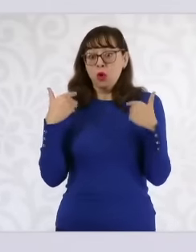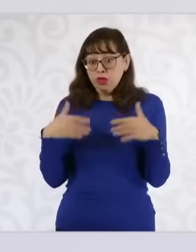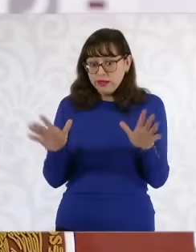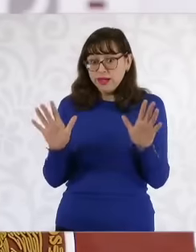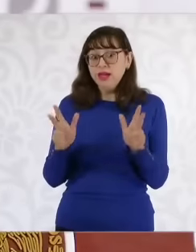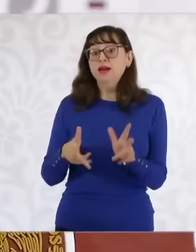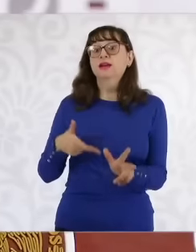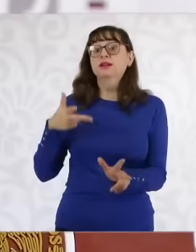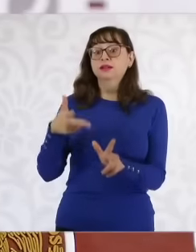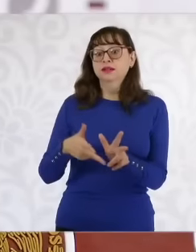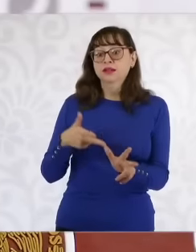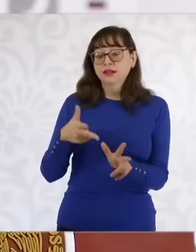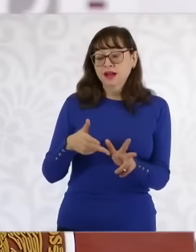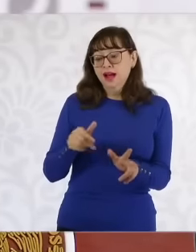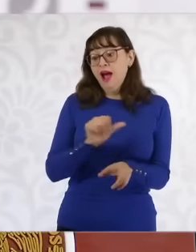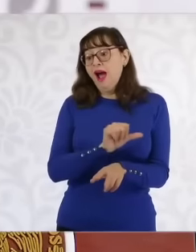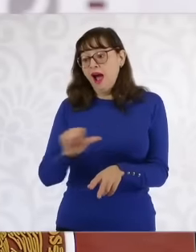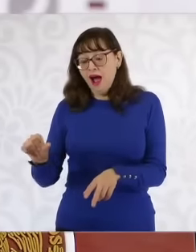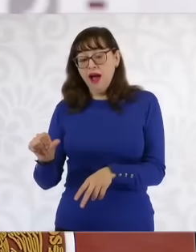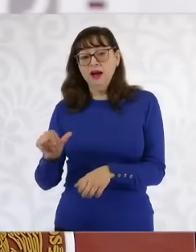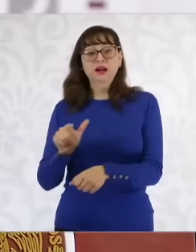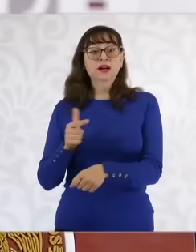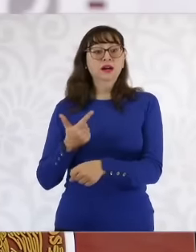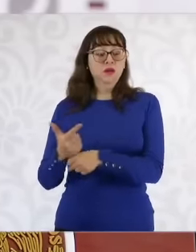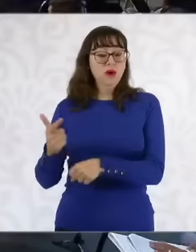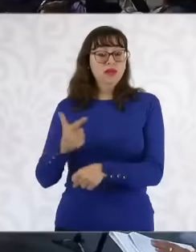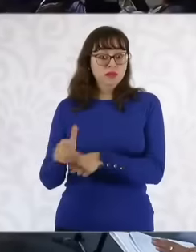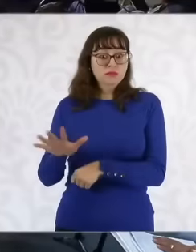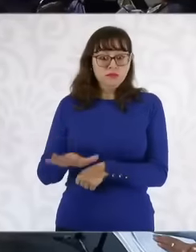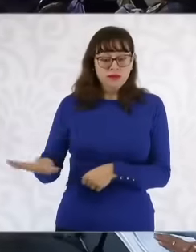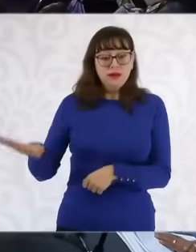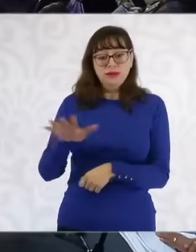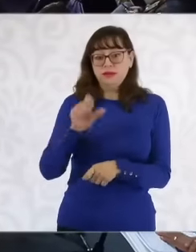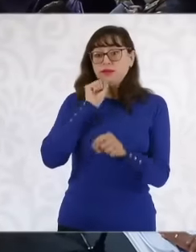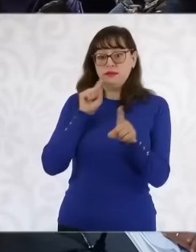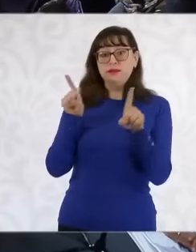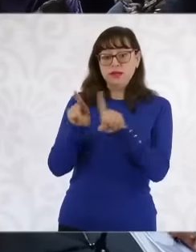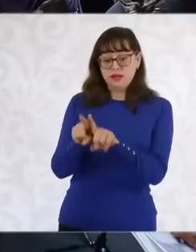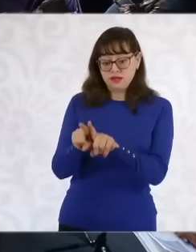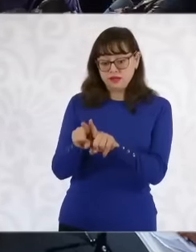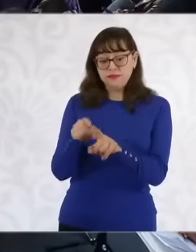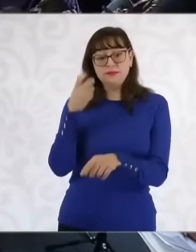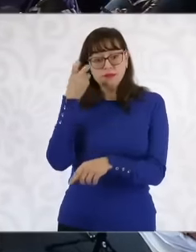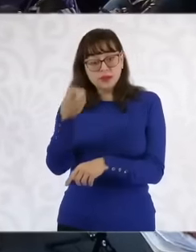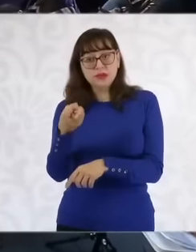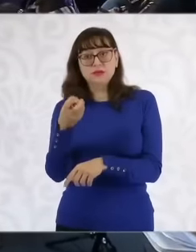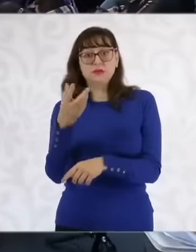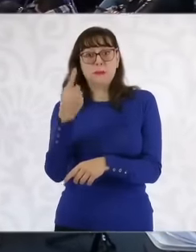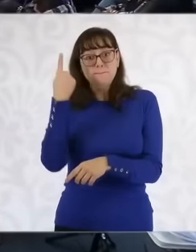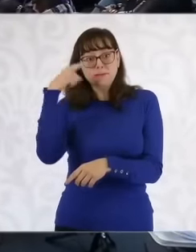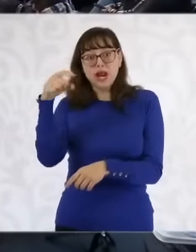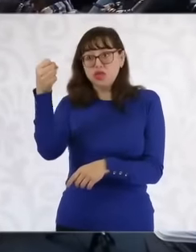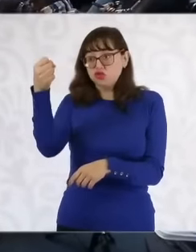as part of a comprehensive development project of the southern border. So That is the second axis